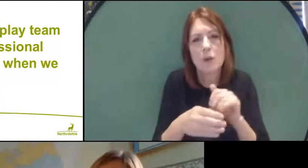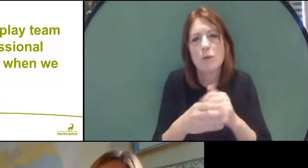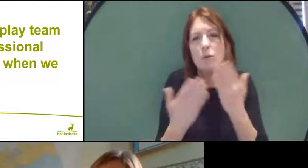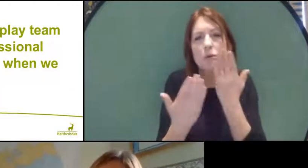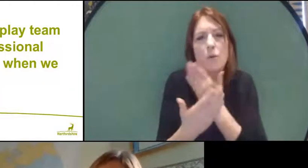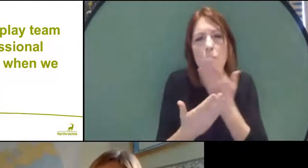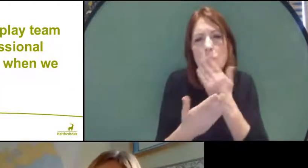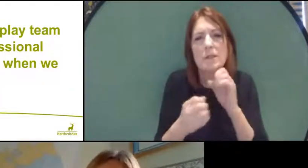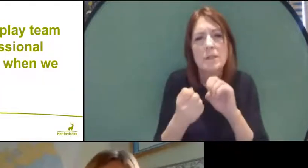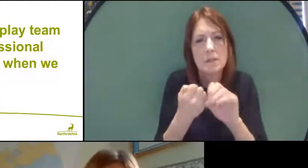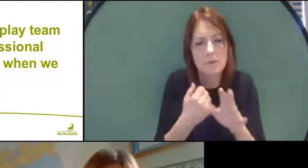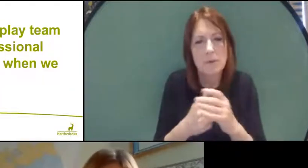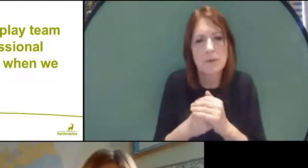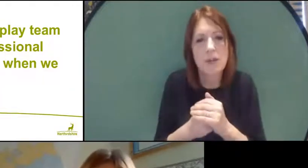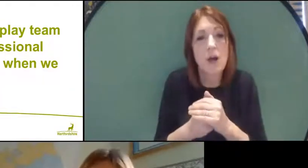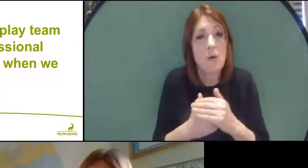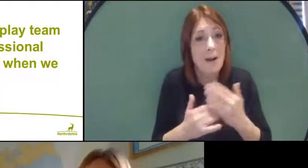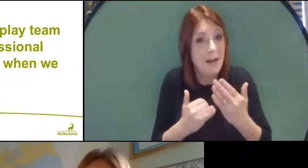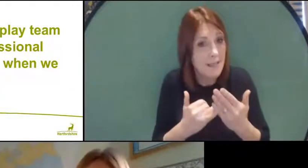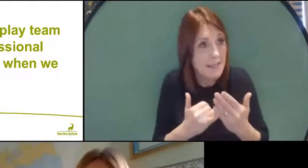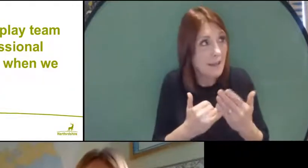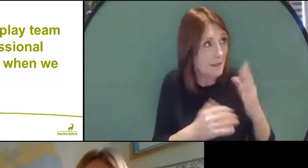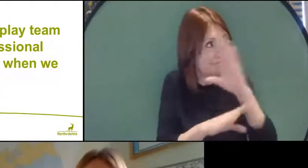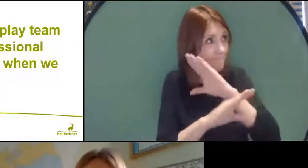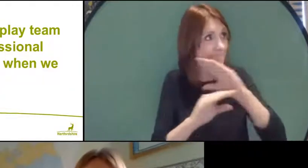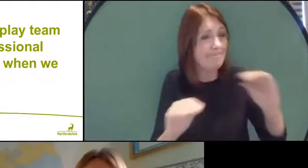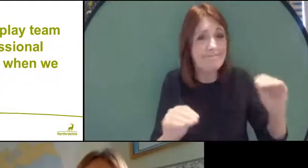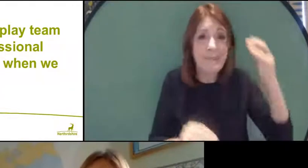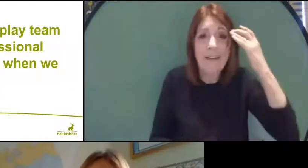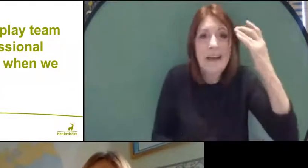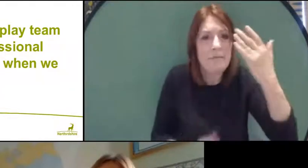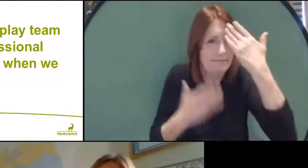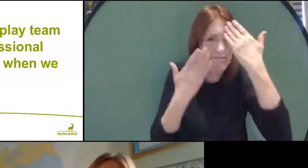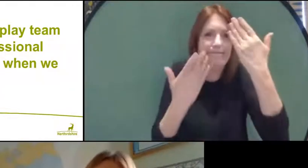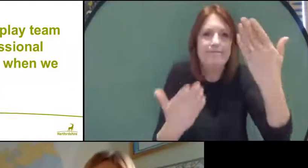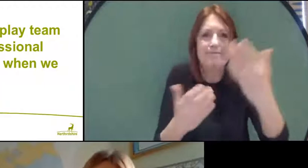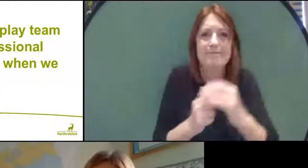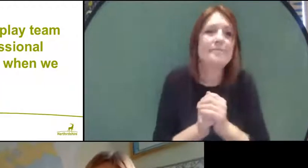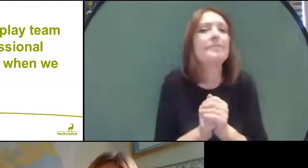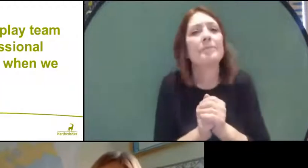So until we have that, we don't know why can professional clubs play, but